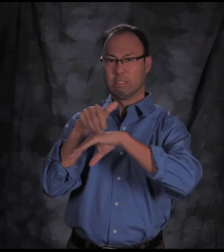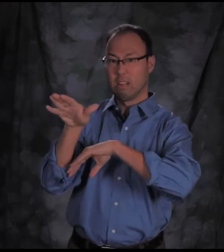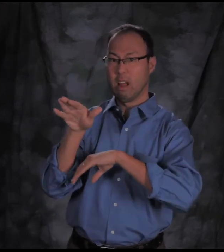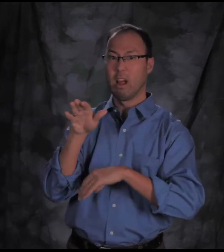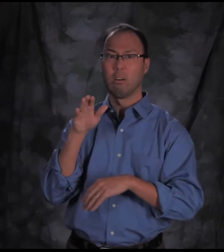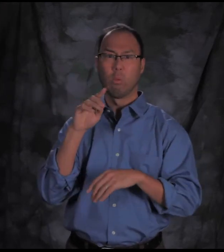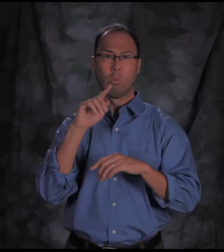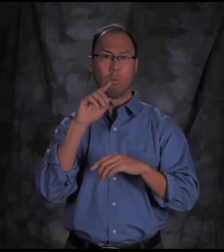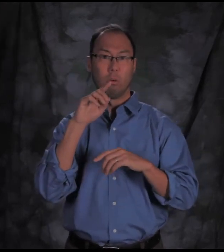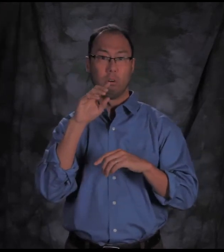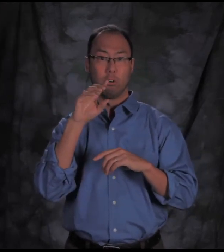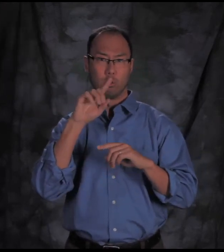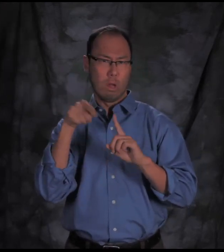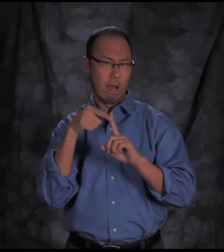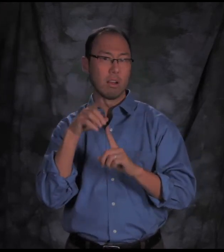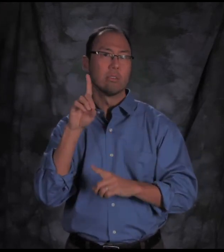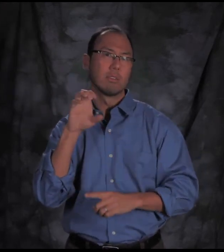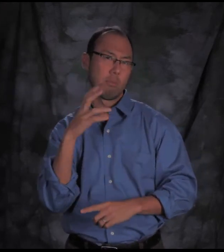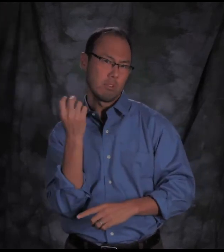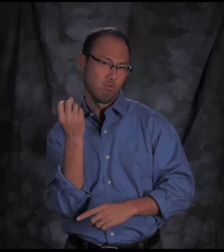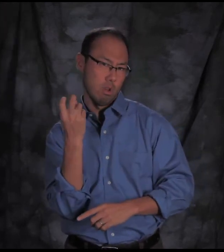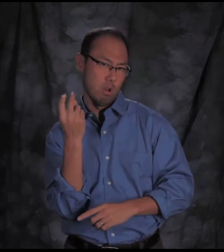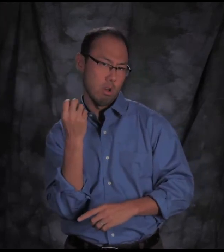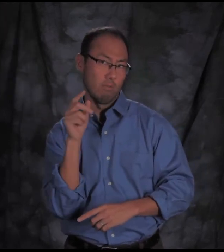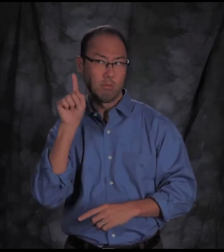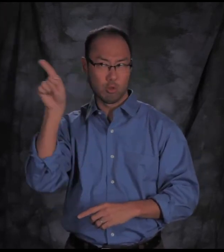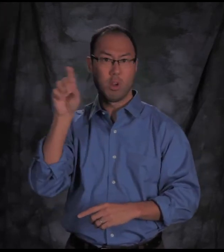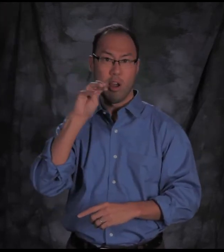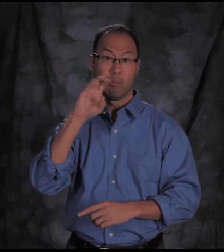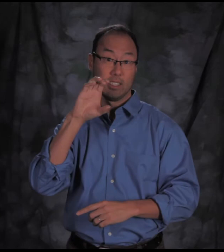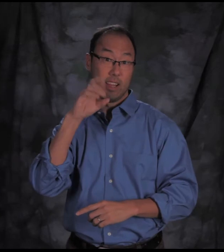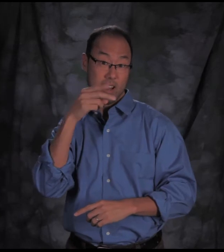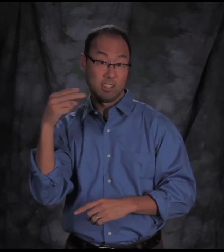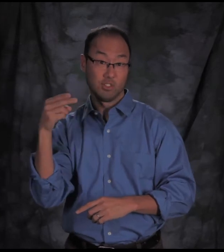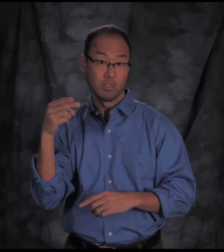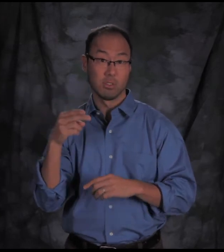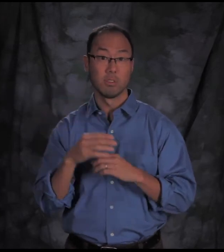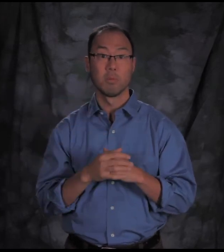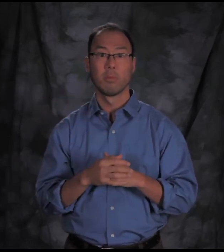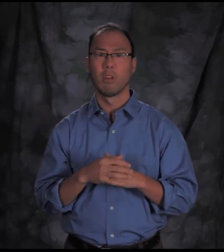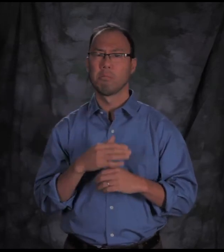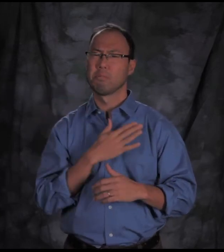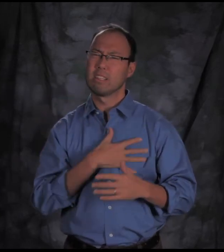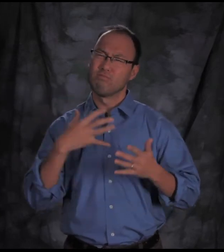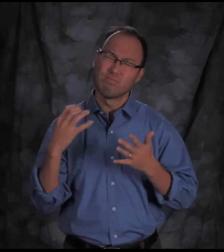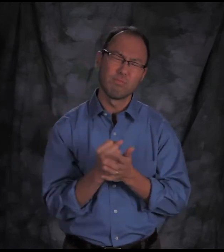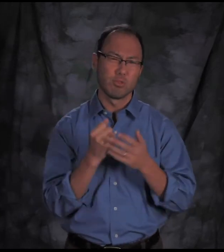Nomination forms must be submitted to the Commission before December 12th.